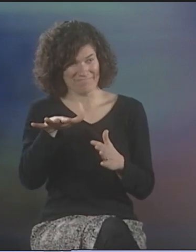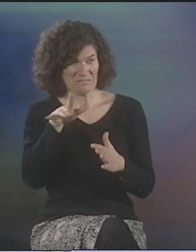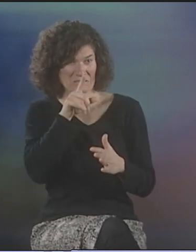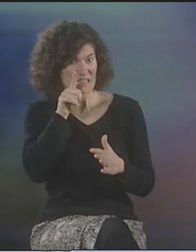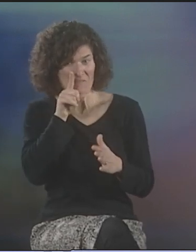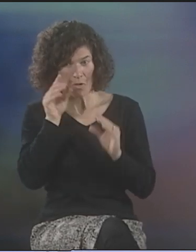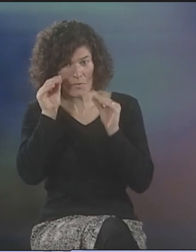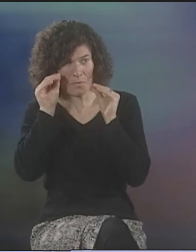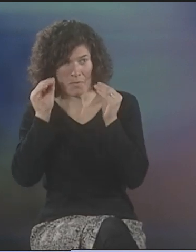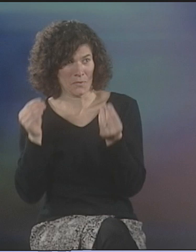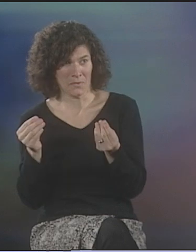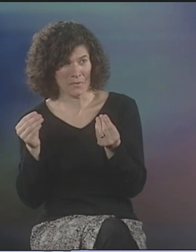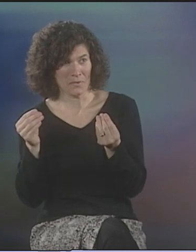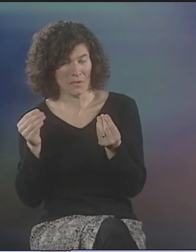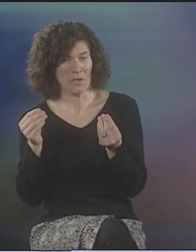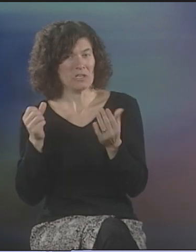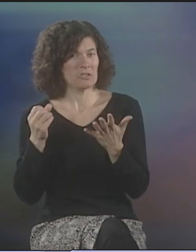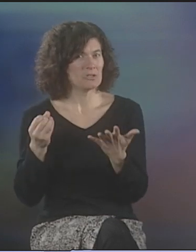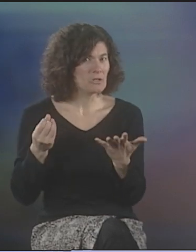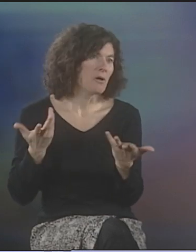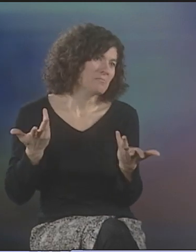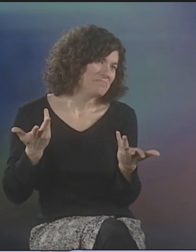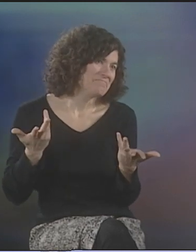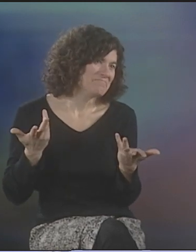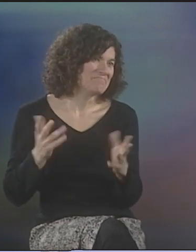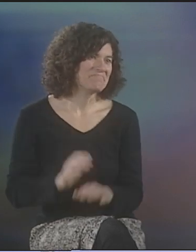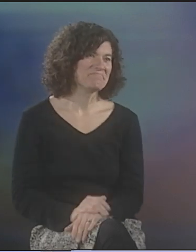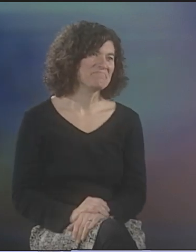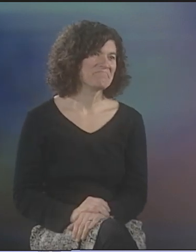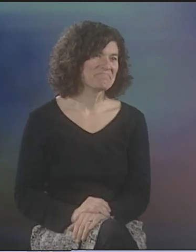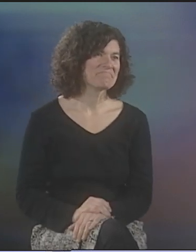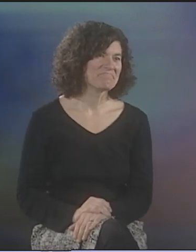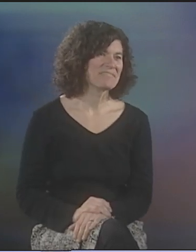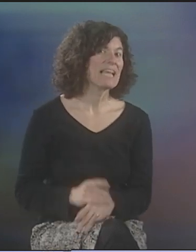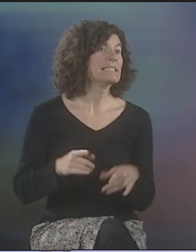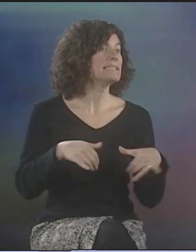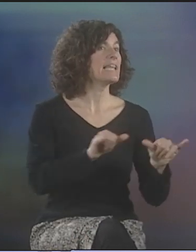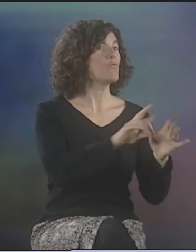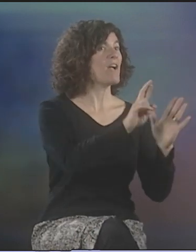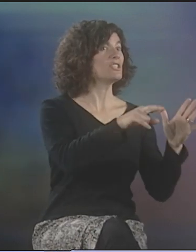A SMALL FARM COMMUNITY, AND THERE WERE NO DEAF PEOPLE ANYWHERE AROUND THERE, SO...